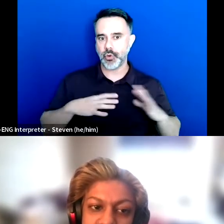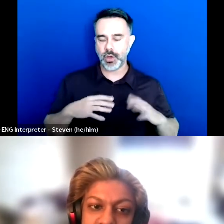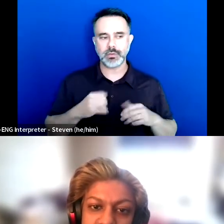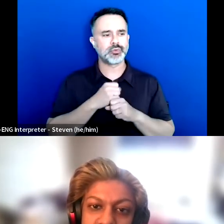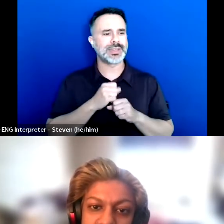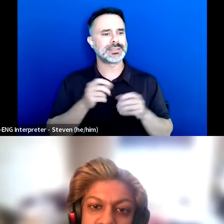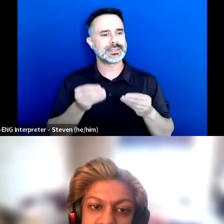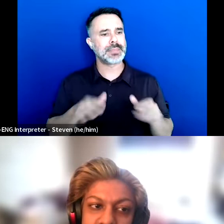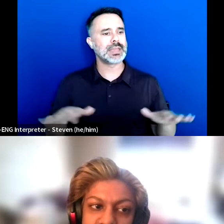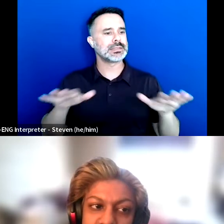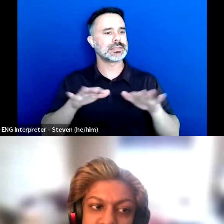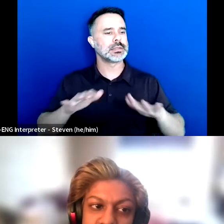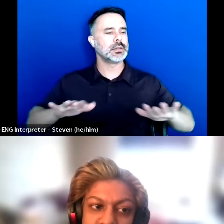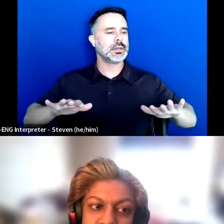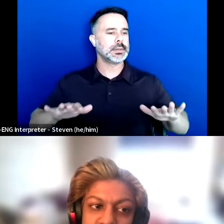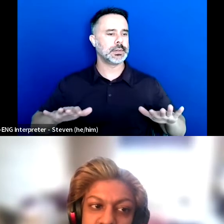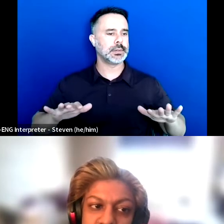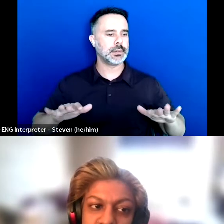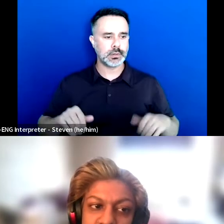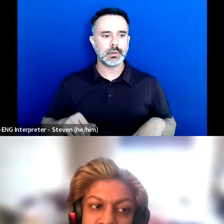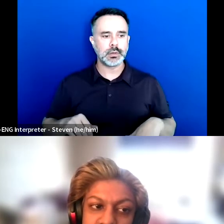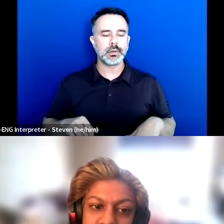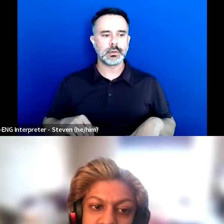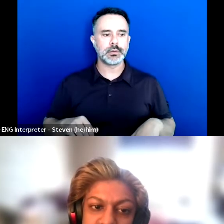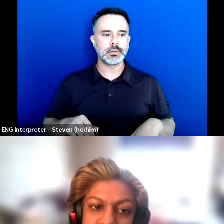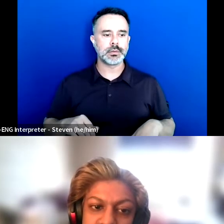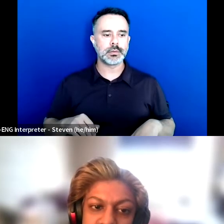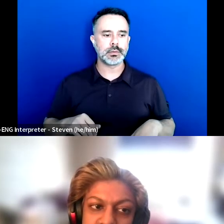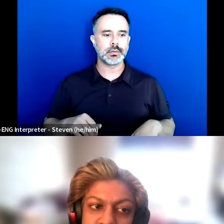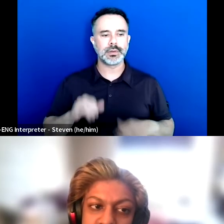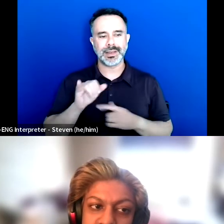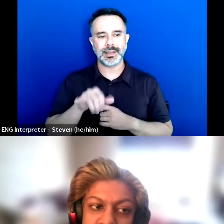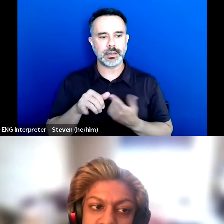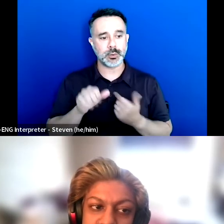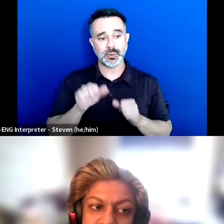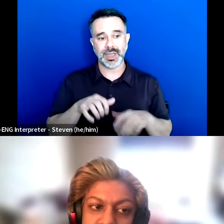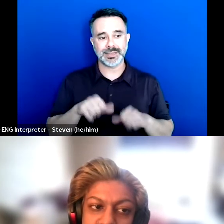Because it's one of those things that you know you can take time away from educating,